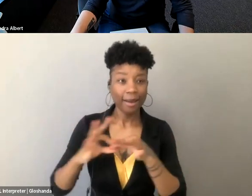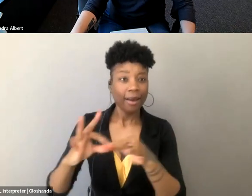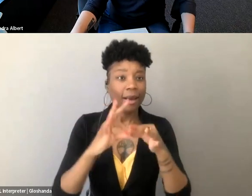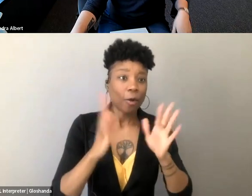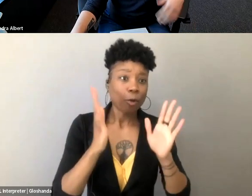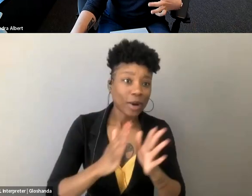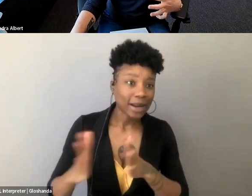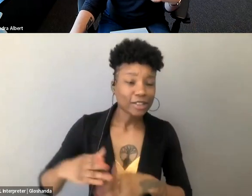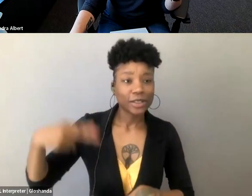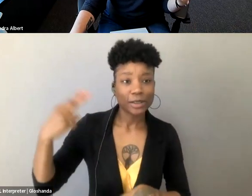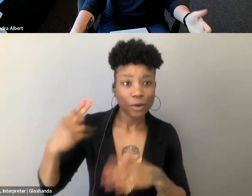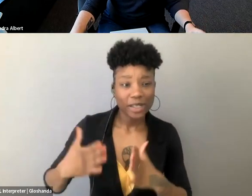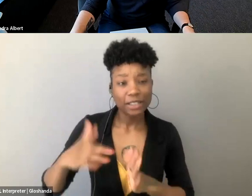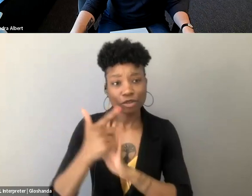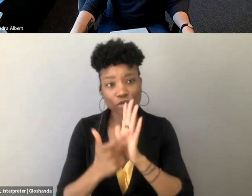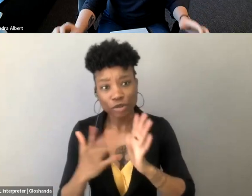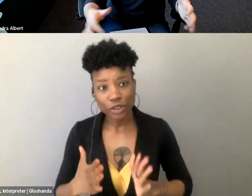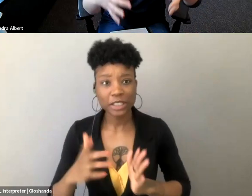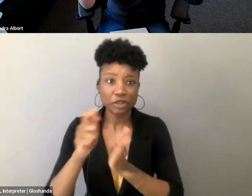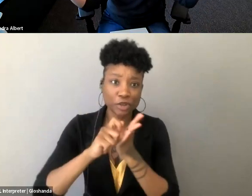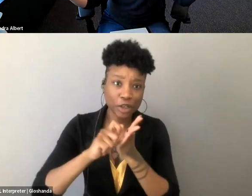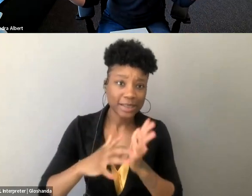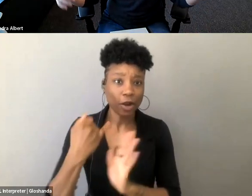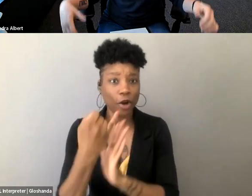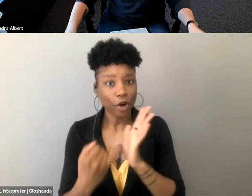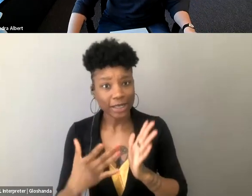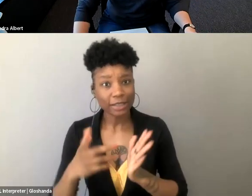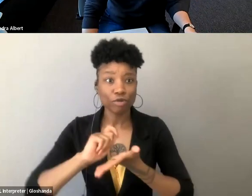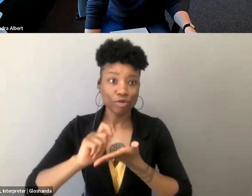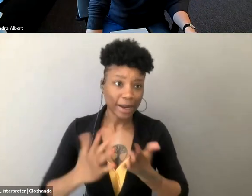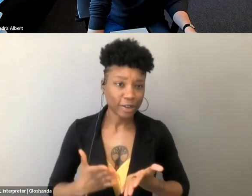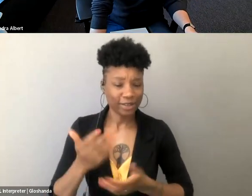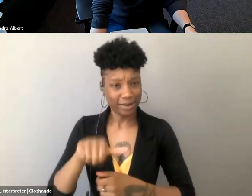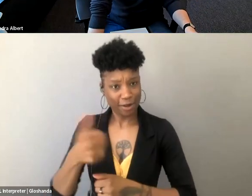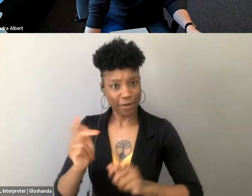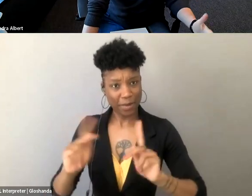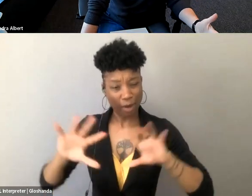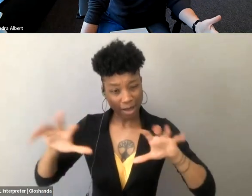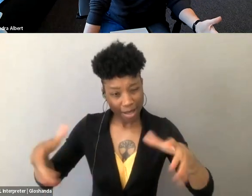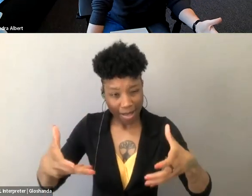journalists, artists, writers, and you know, everybody else,